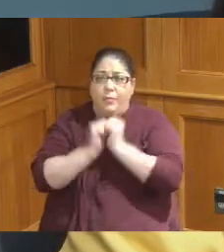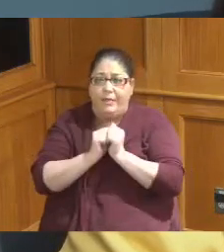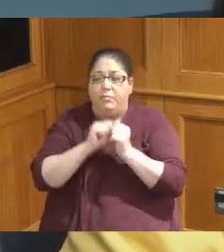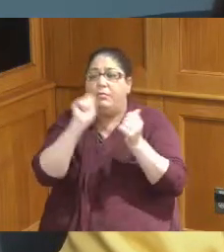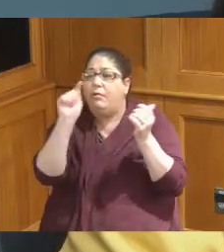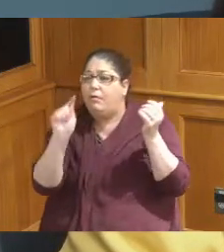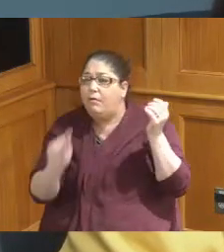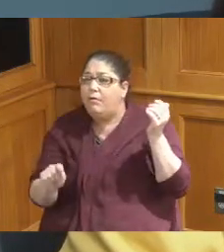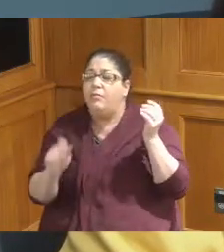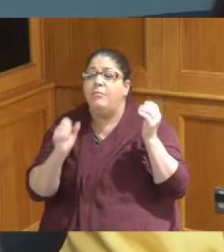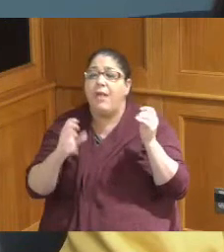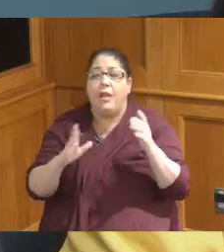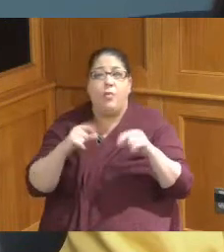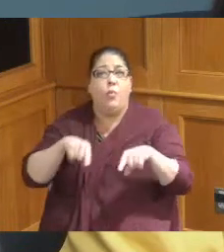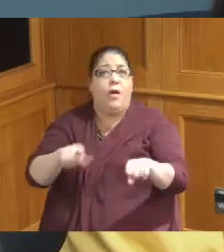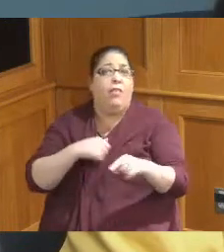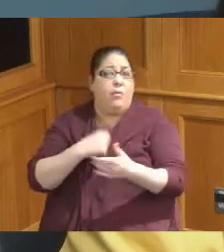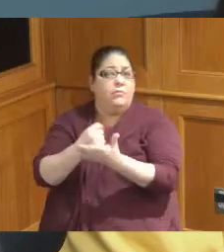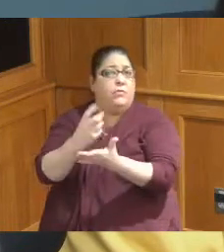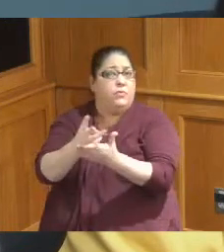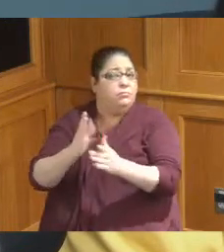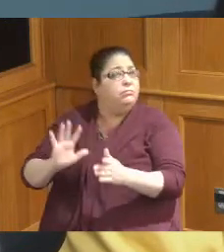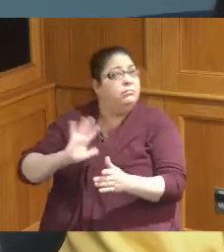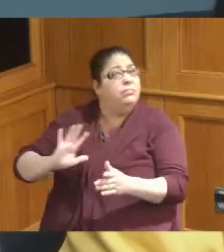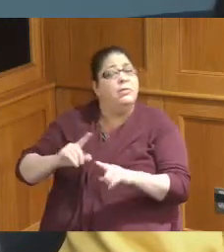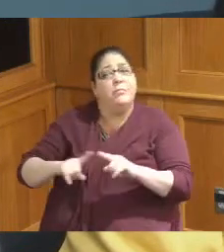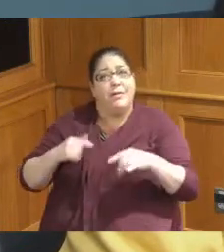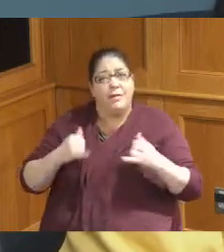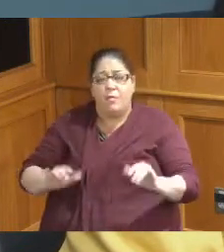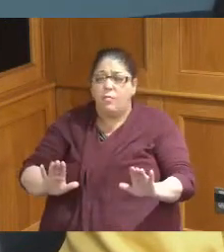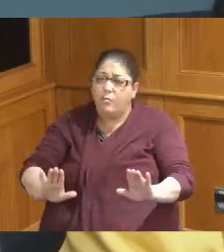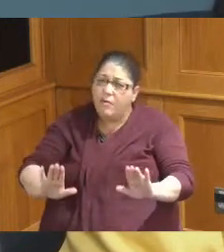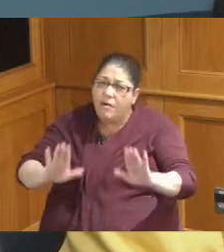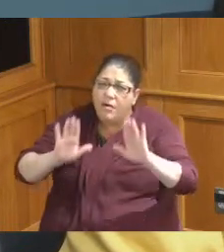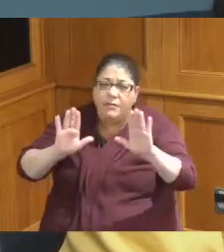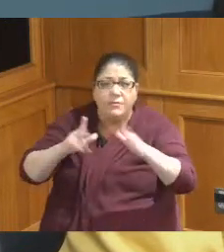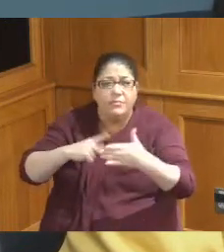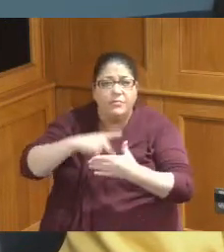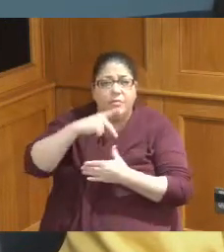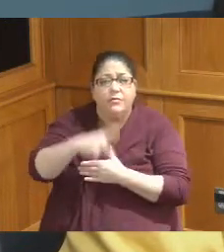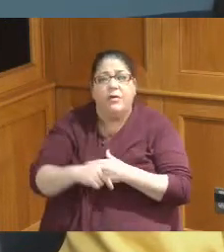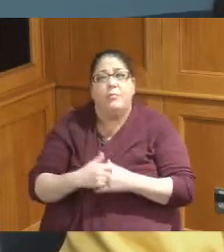them as a social worker but I just want to say there's such great programs and we're changing